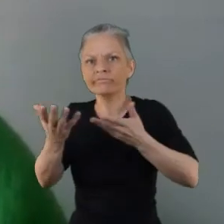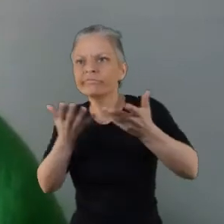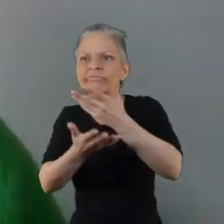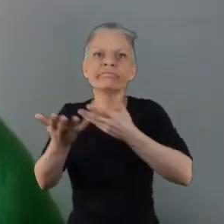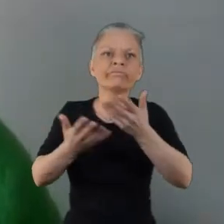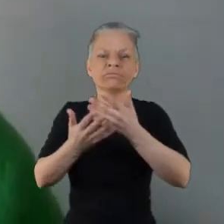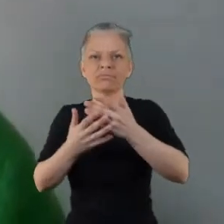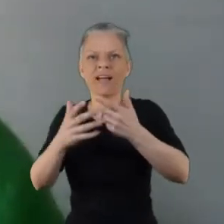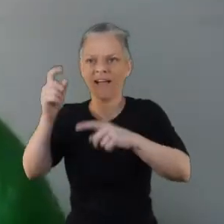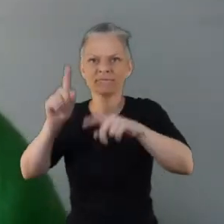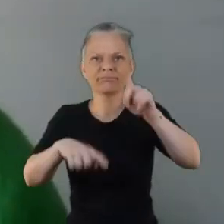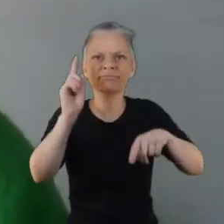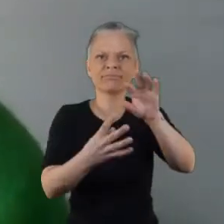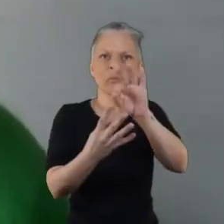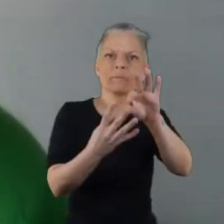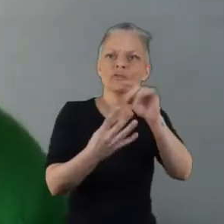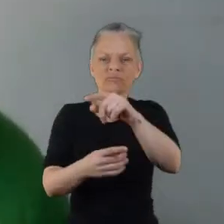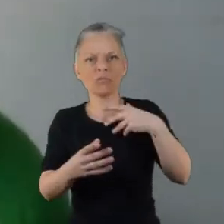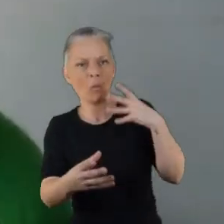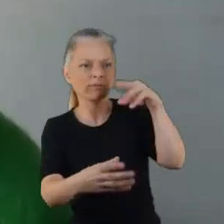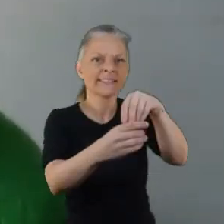back and remember how important human connection is.